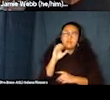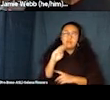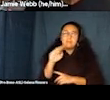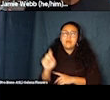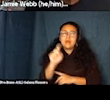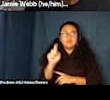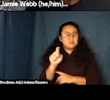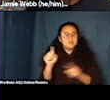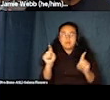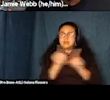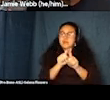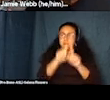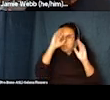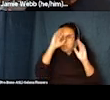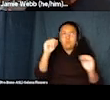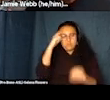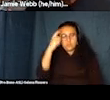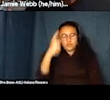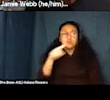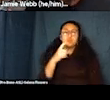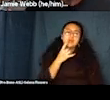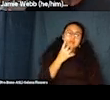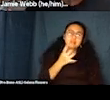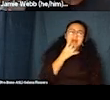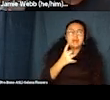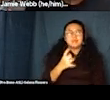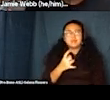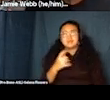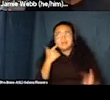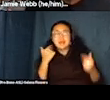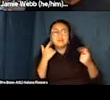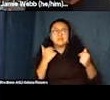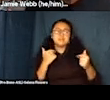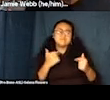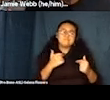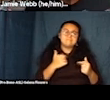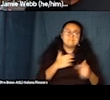beacon of light, hope, laughter, for all of you as we